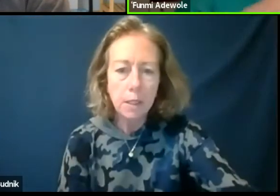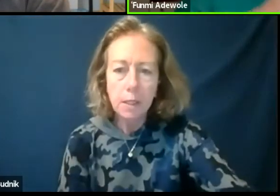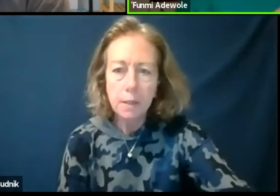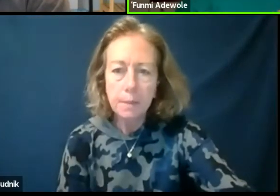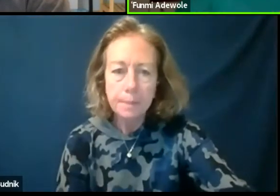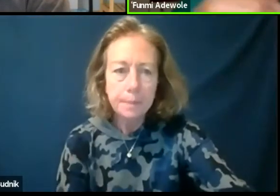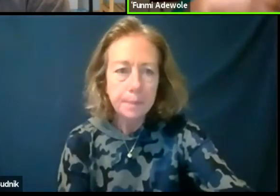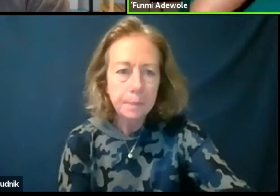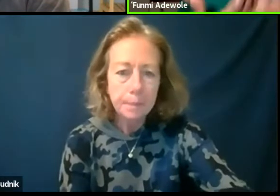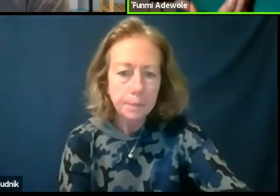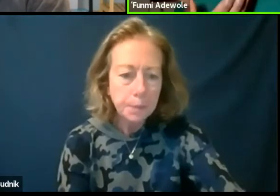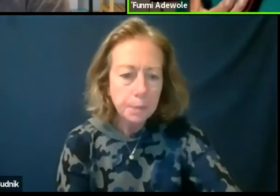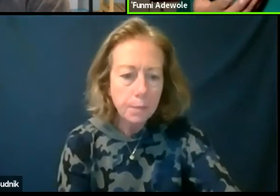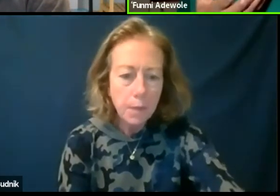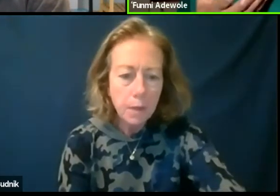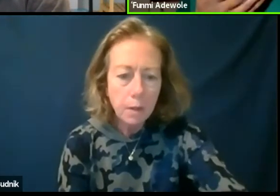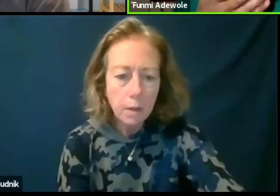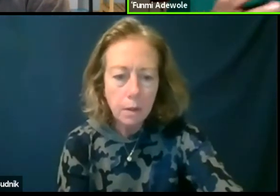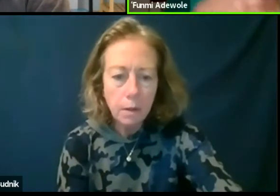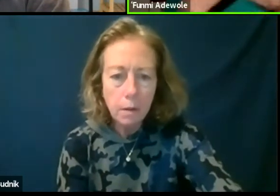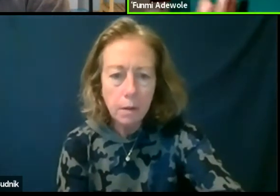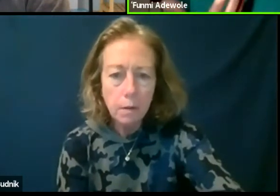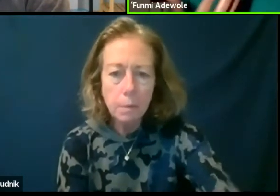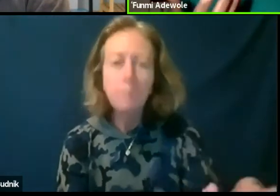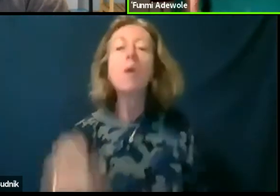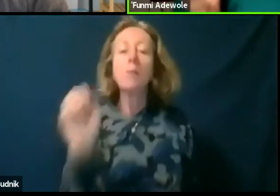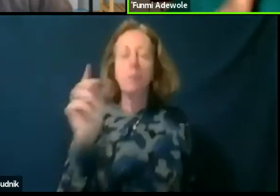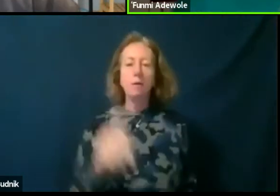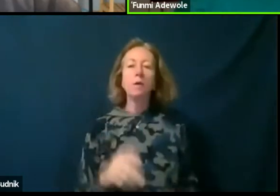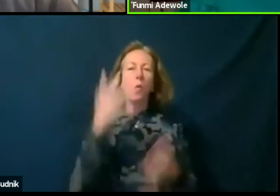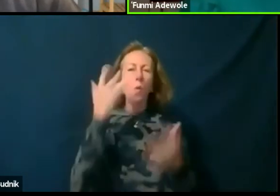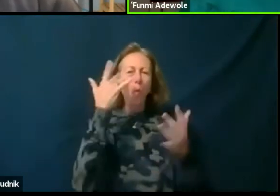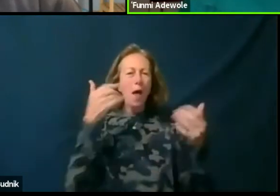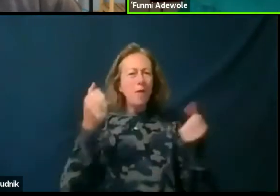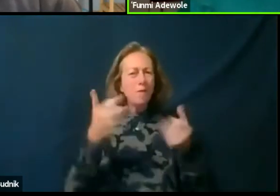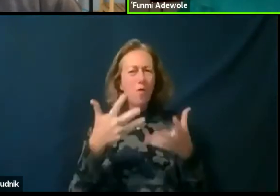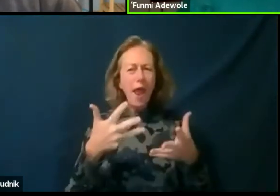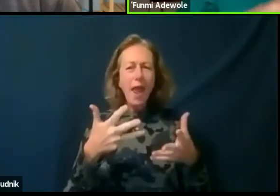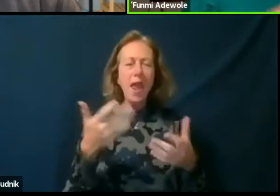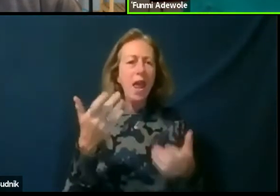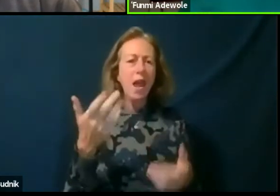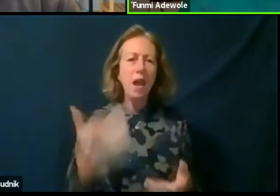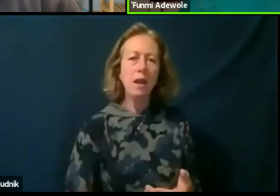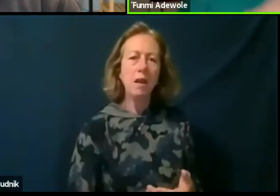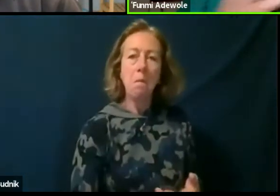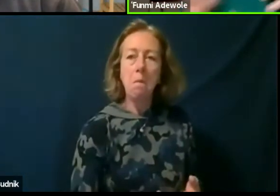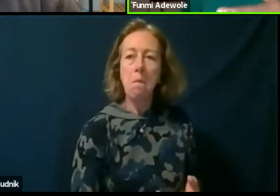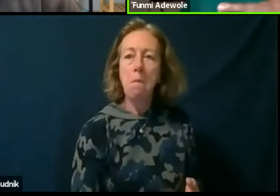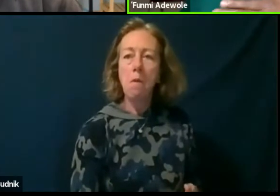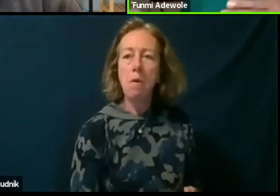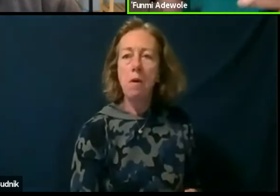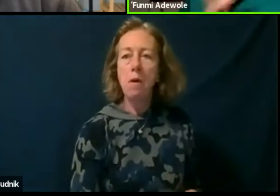because they are afraid. And why are they afraid? You might need to talk to the artistic director about that.